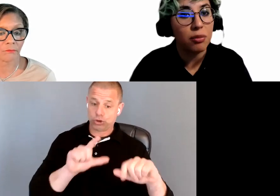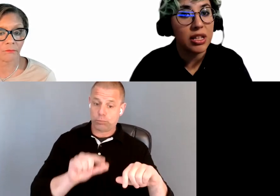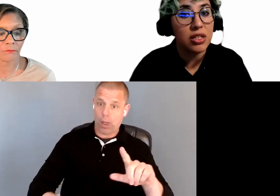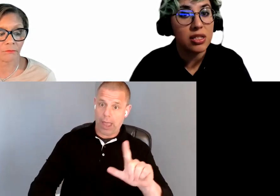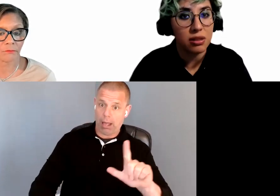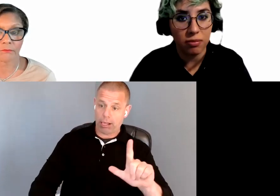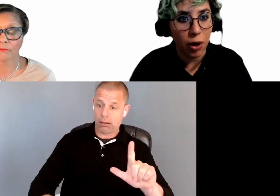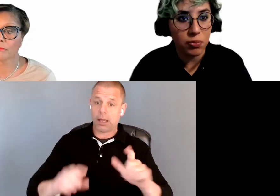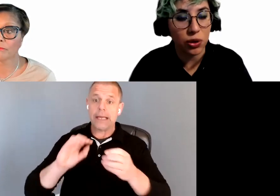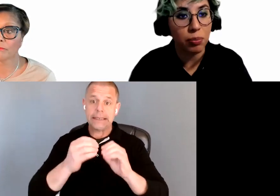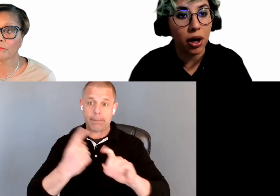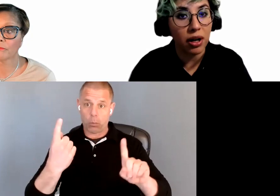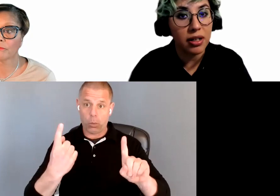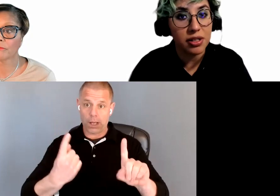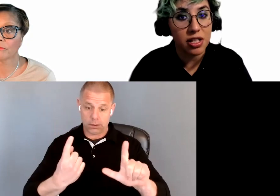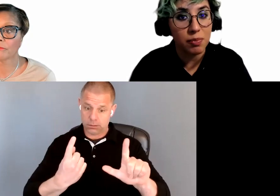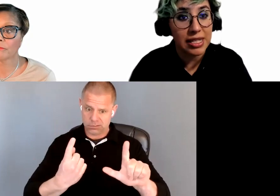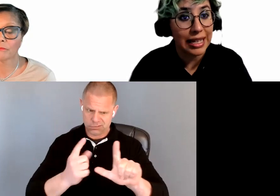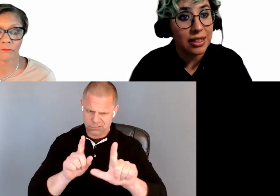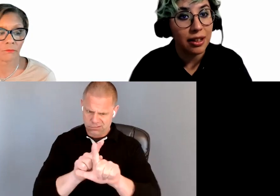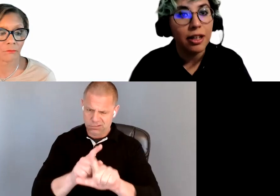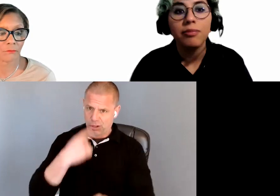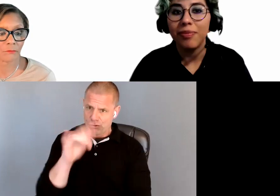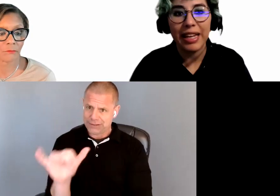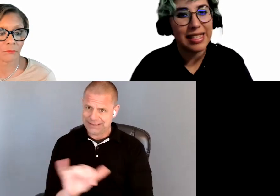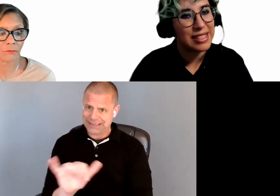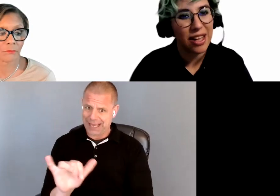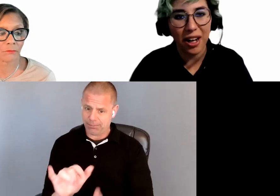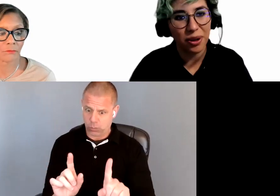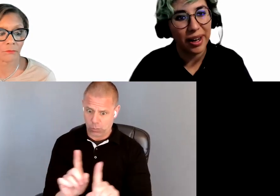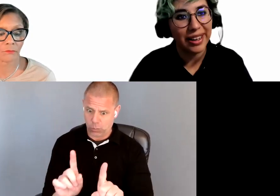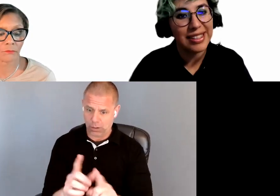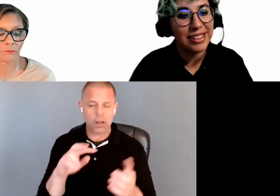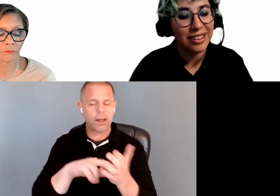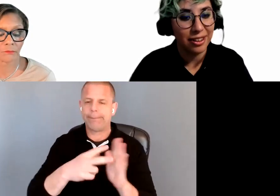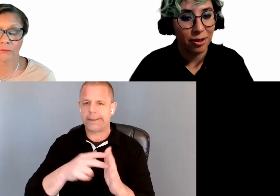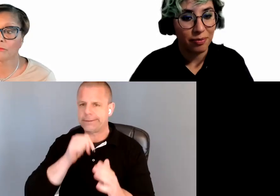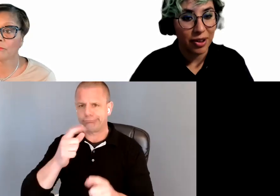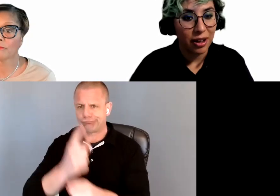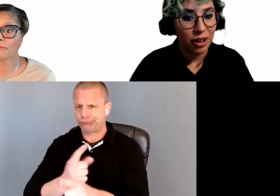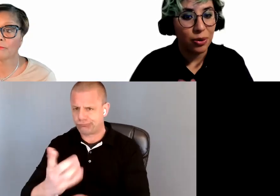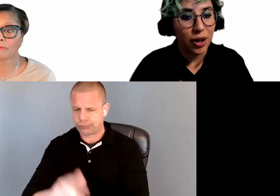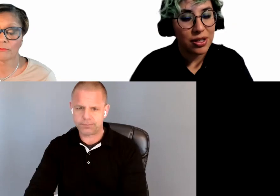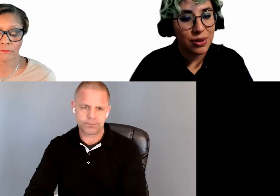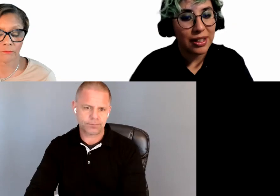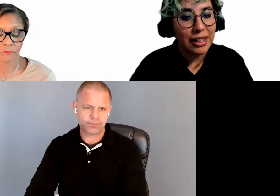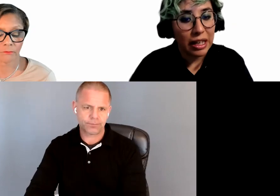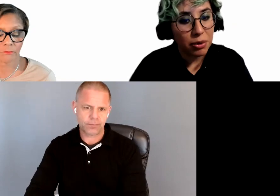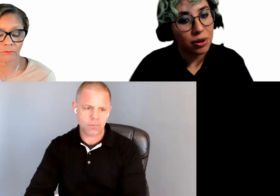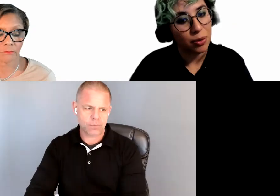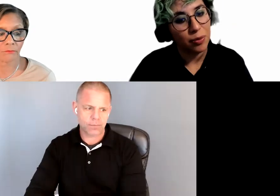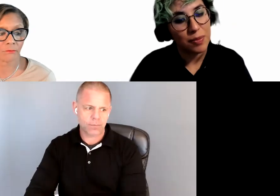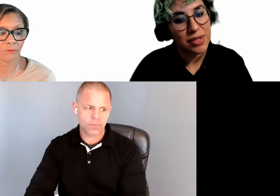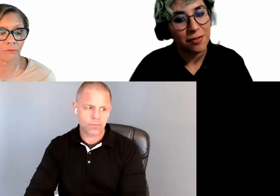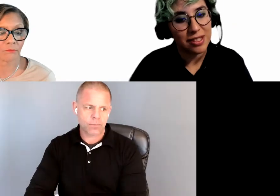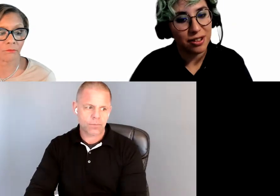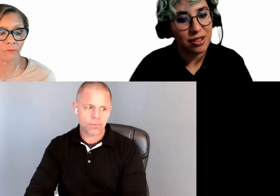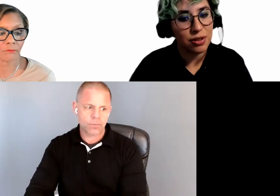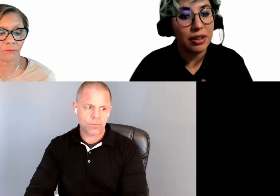be told apart just by site, it is not correct. You want to enable your website visitors to